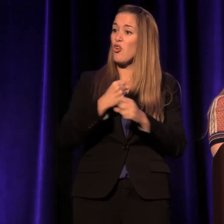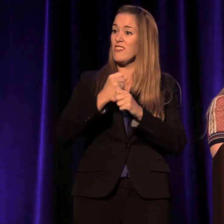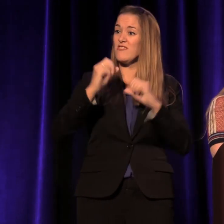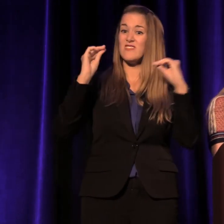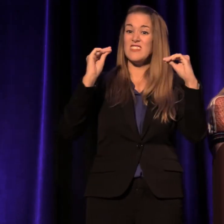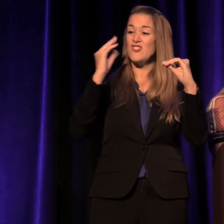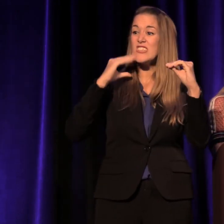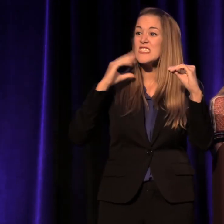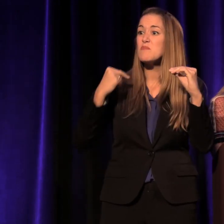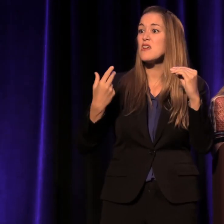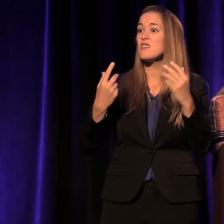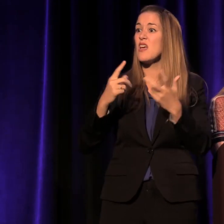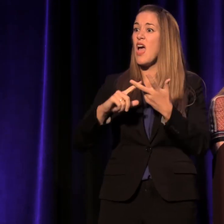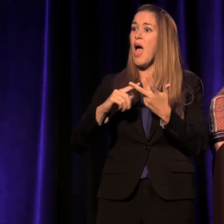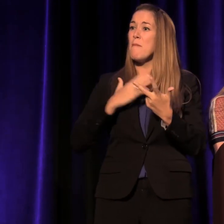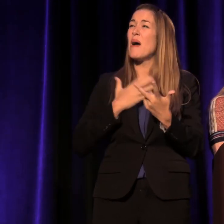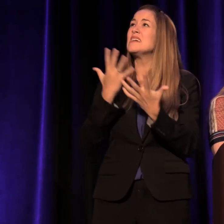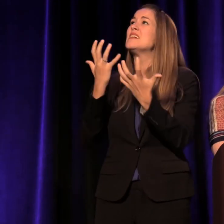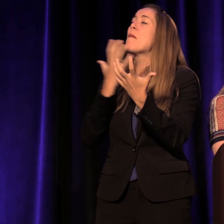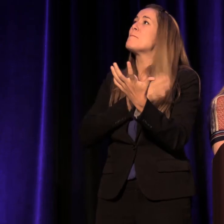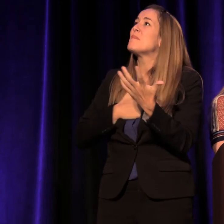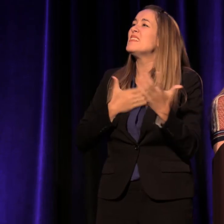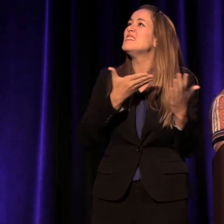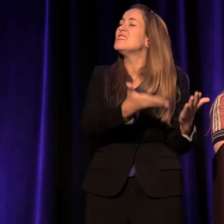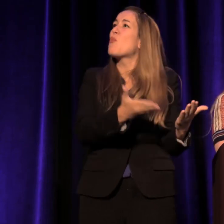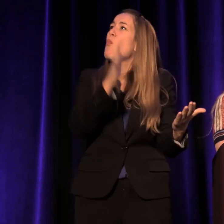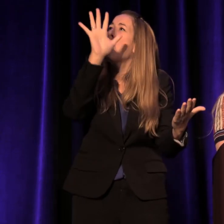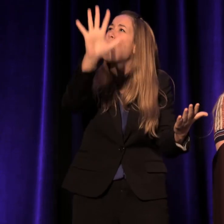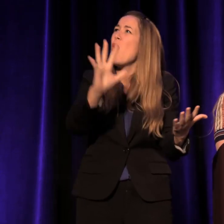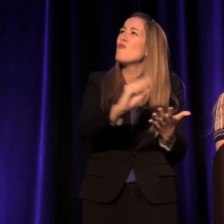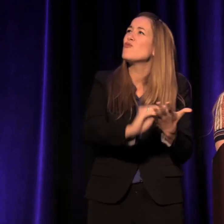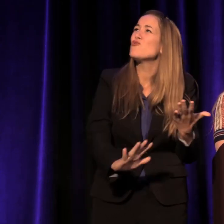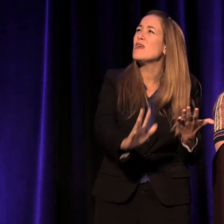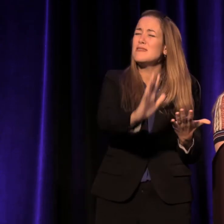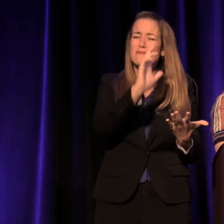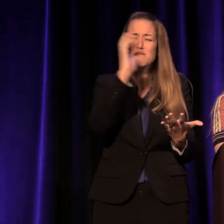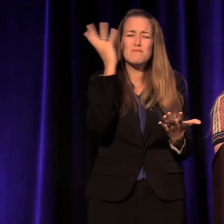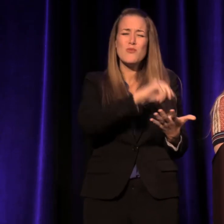not my passionate plea about the excellence and eloquence of his writing.